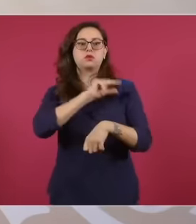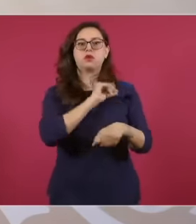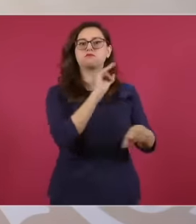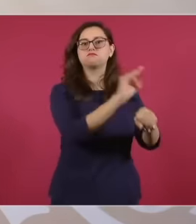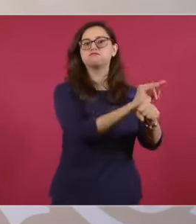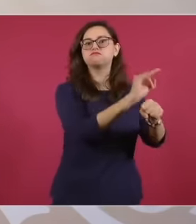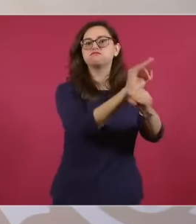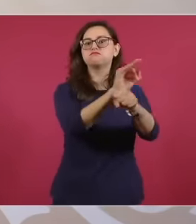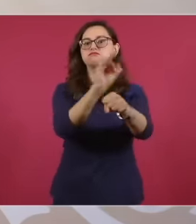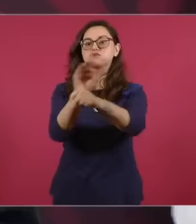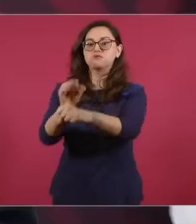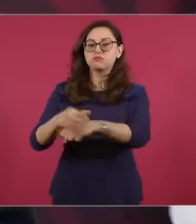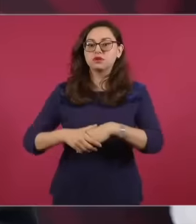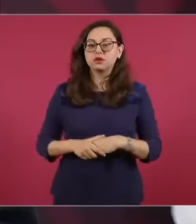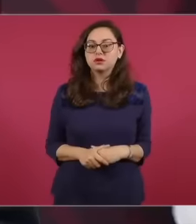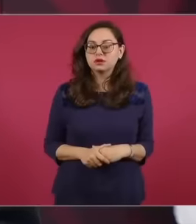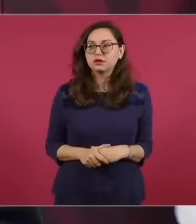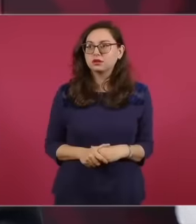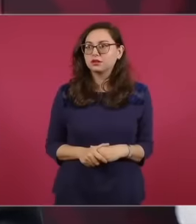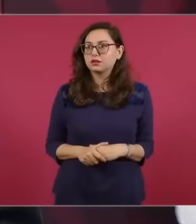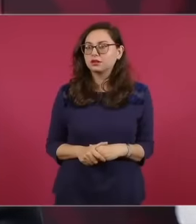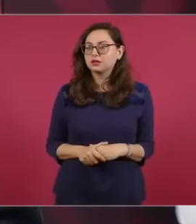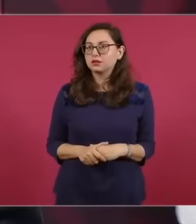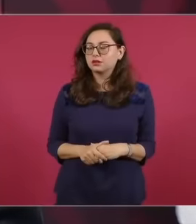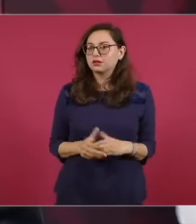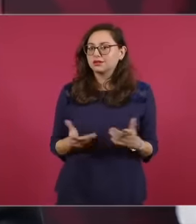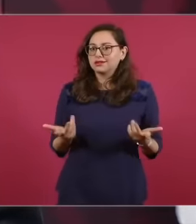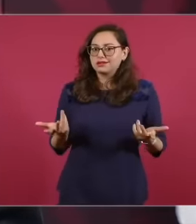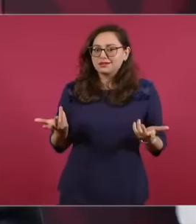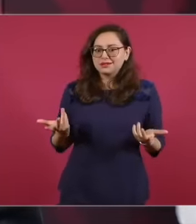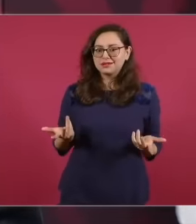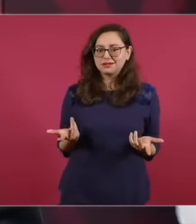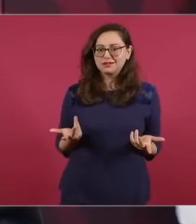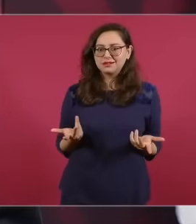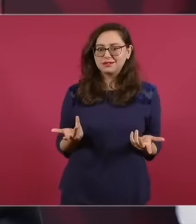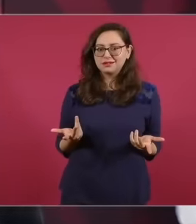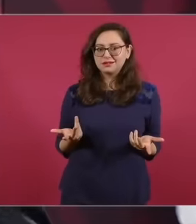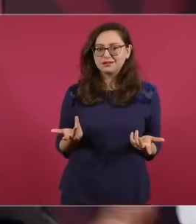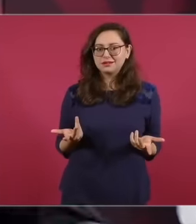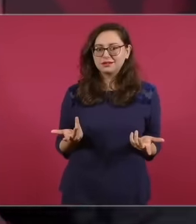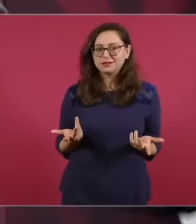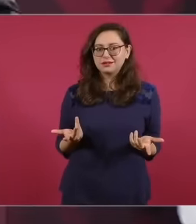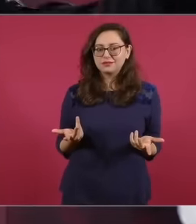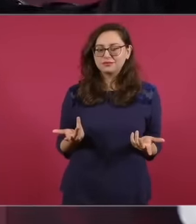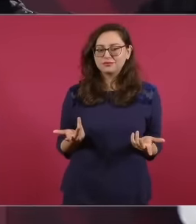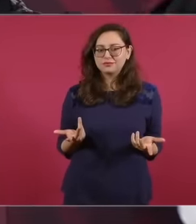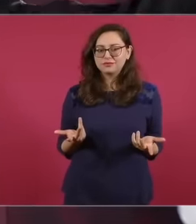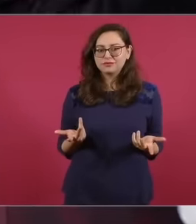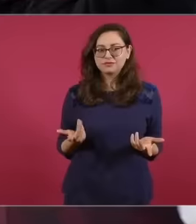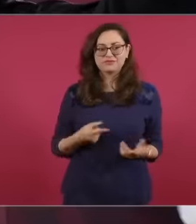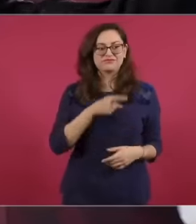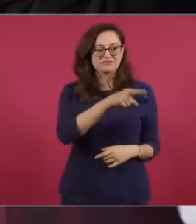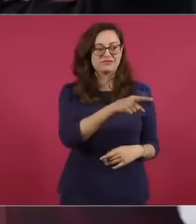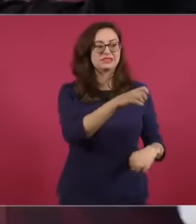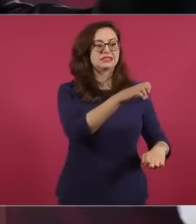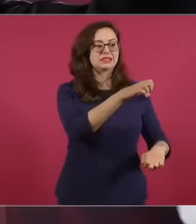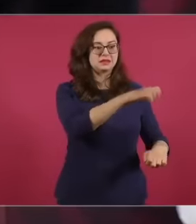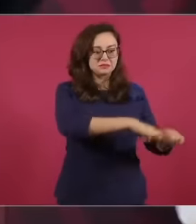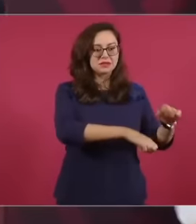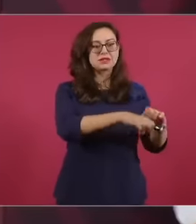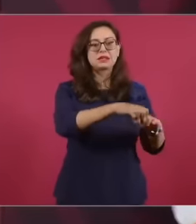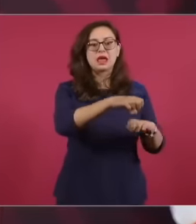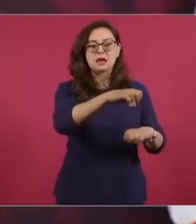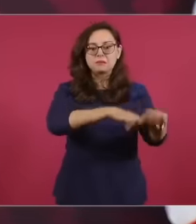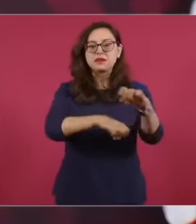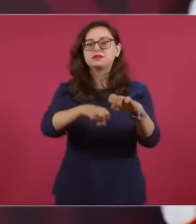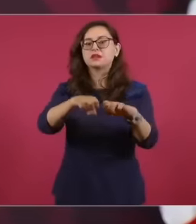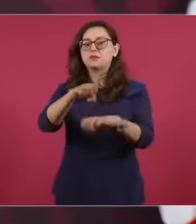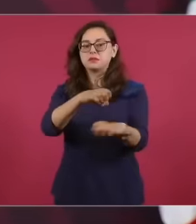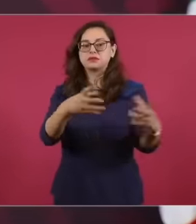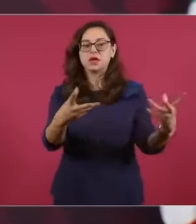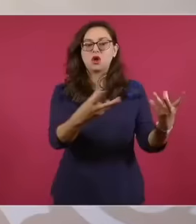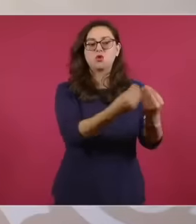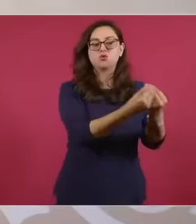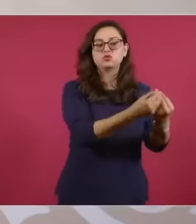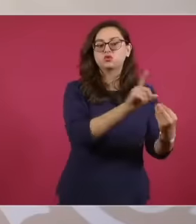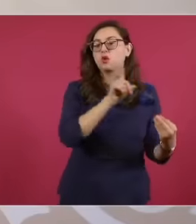and all these companies have their representatives there.